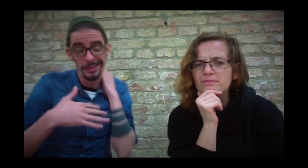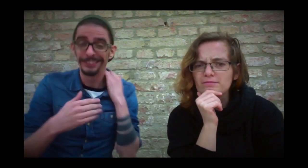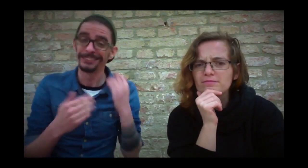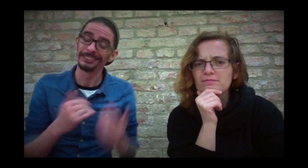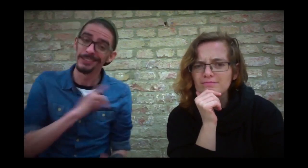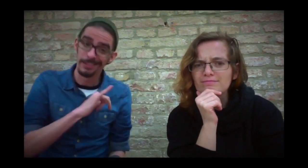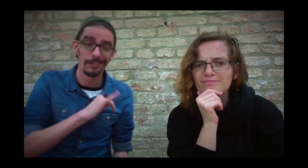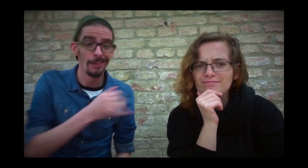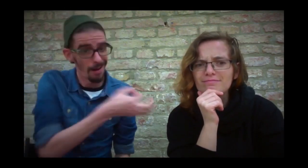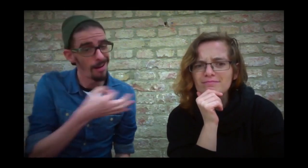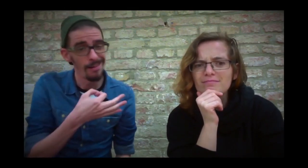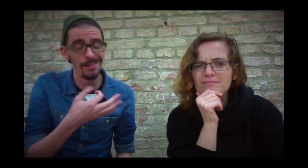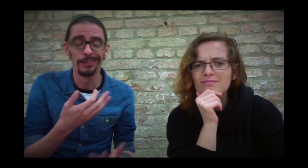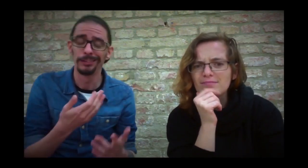That's a knotty question.